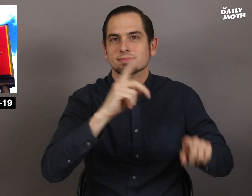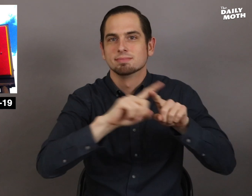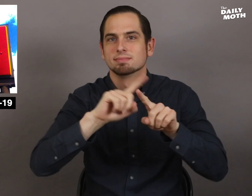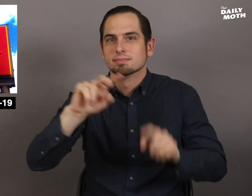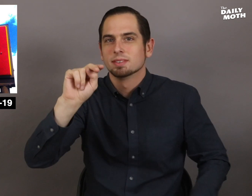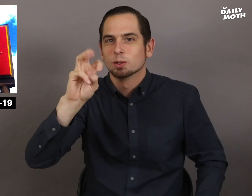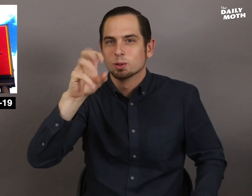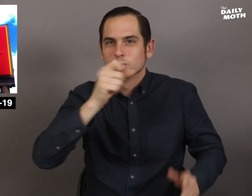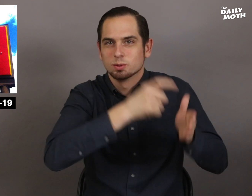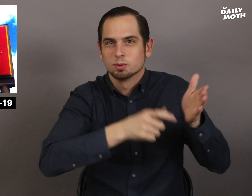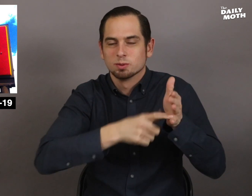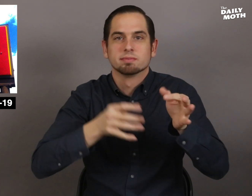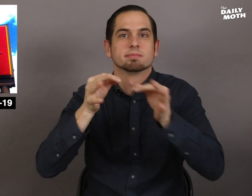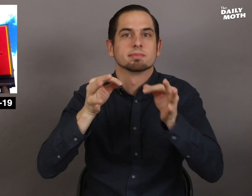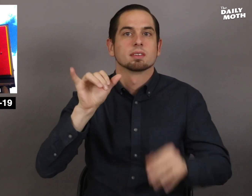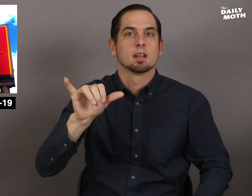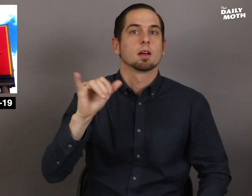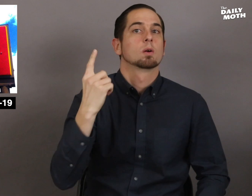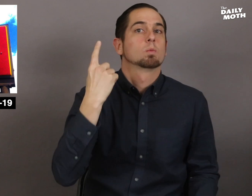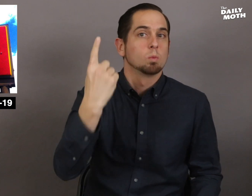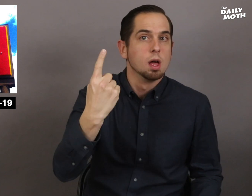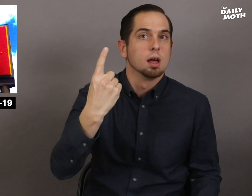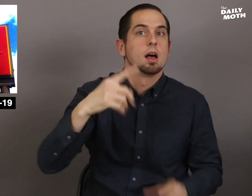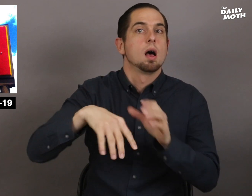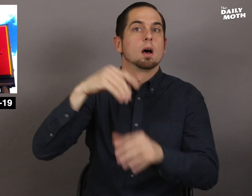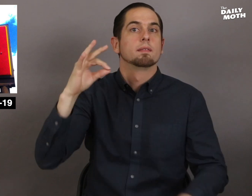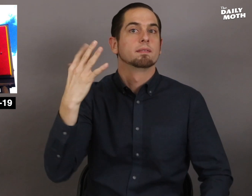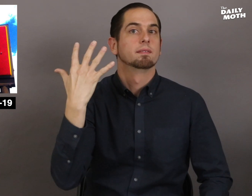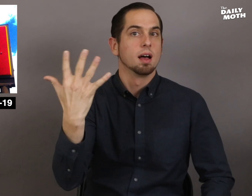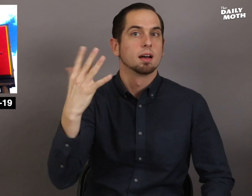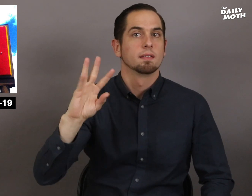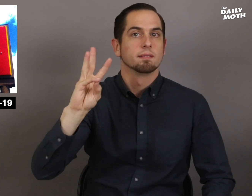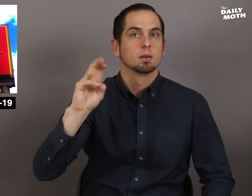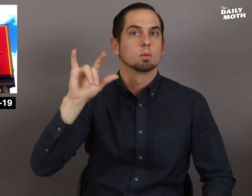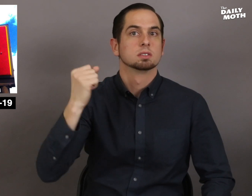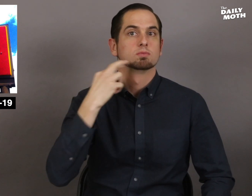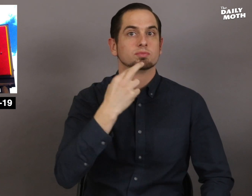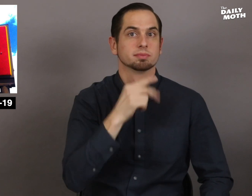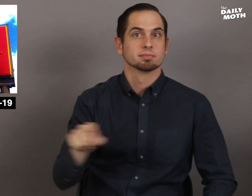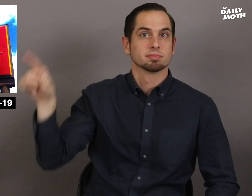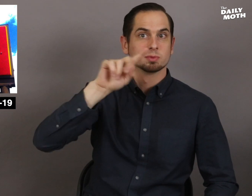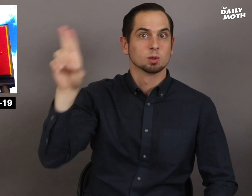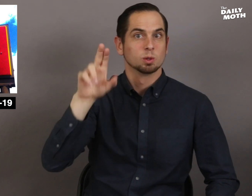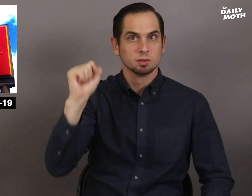News reports said 1 out of 5 Wendy's locations in